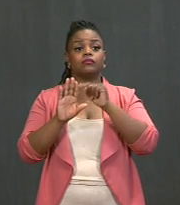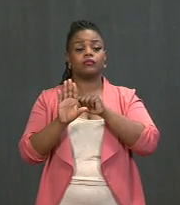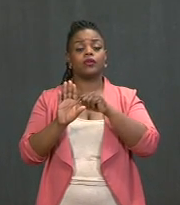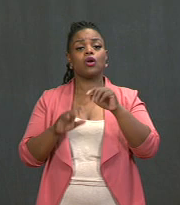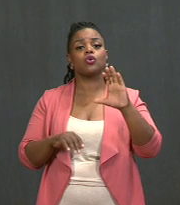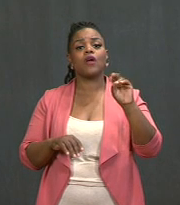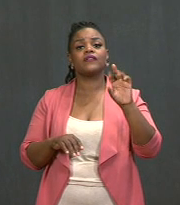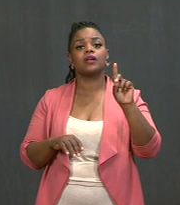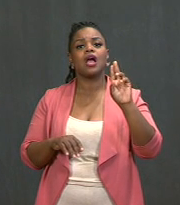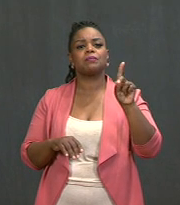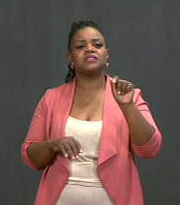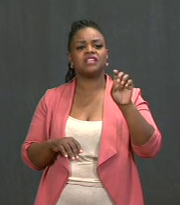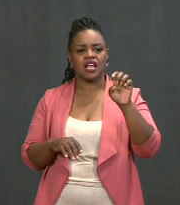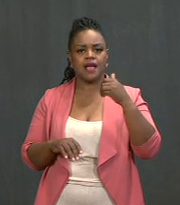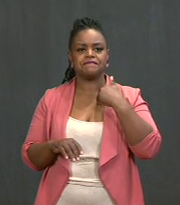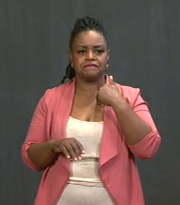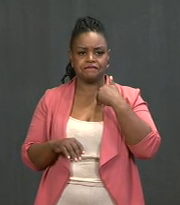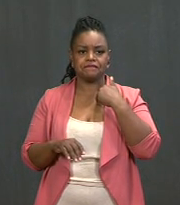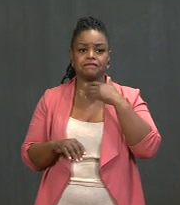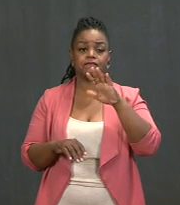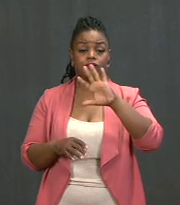The total number of deaths in the United States to date